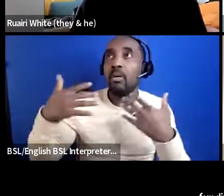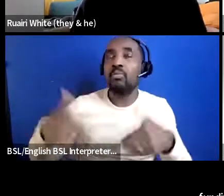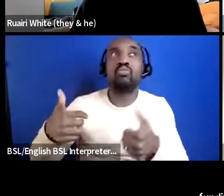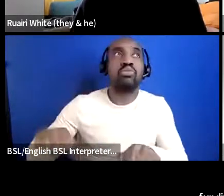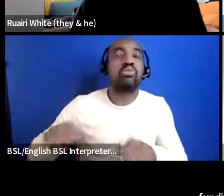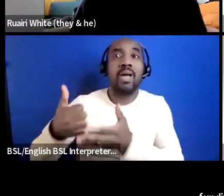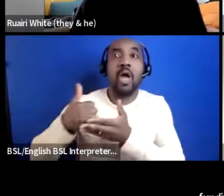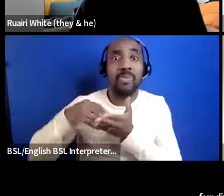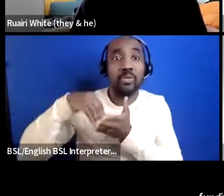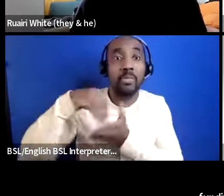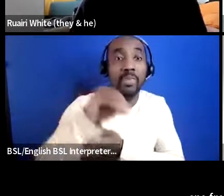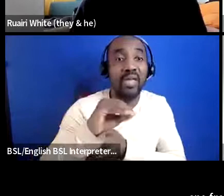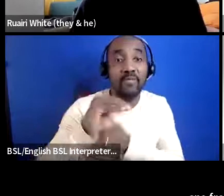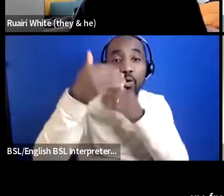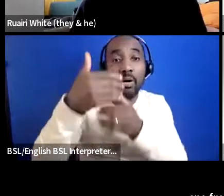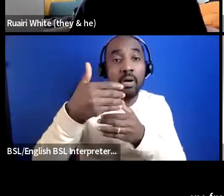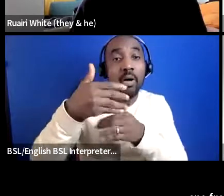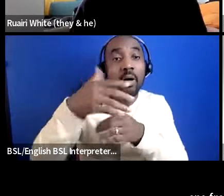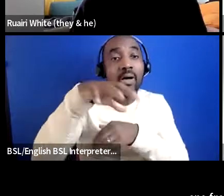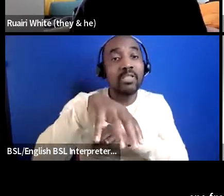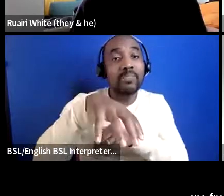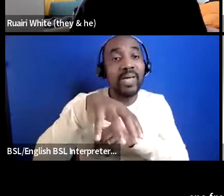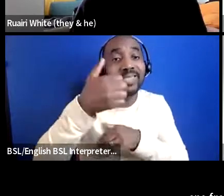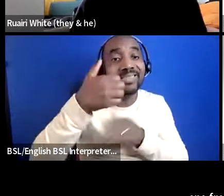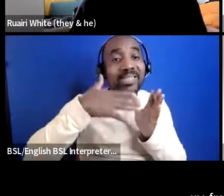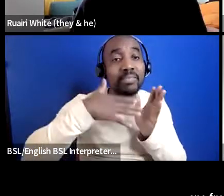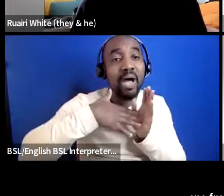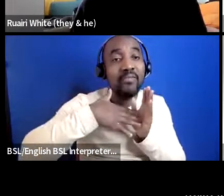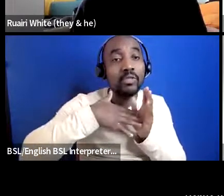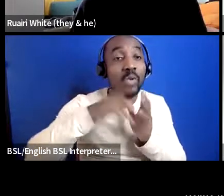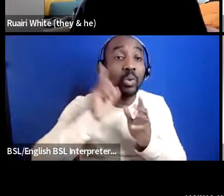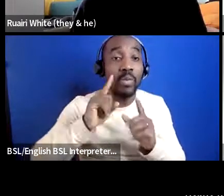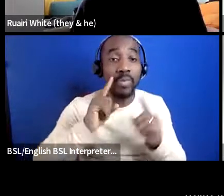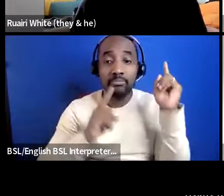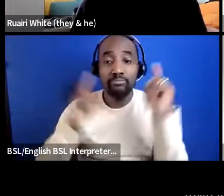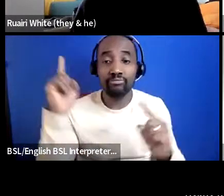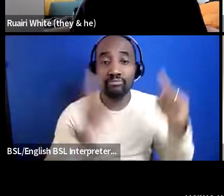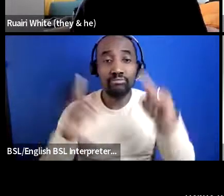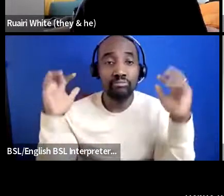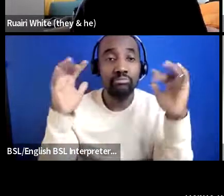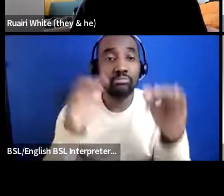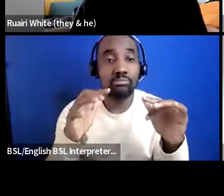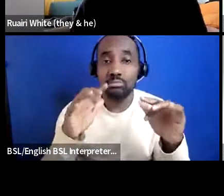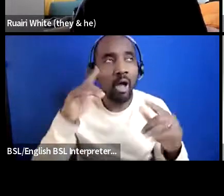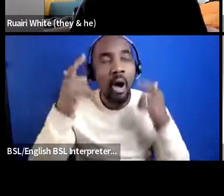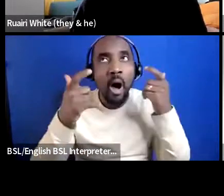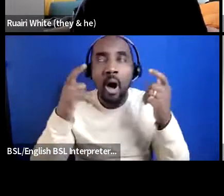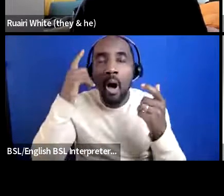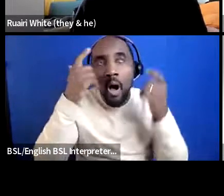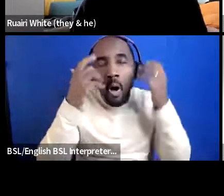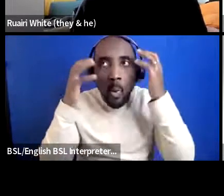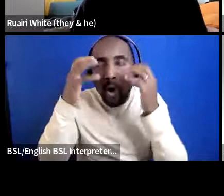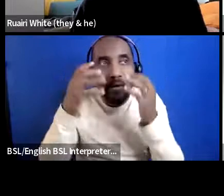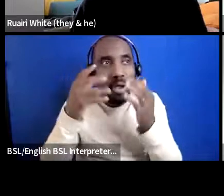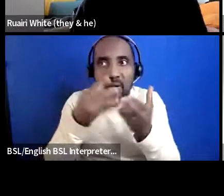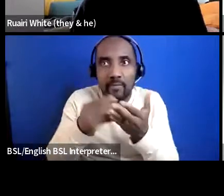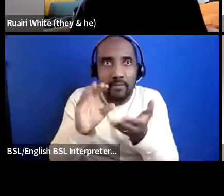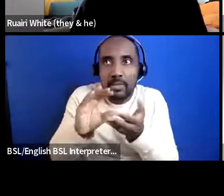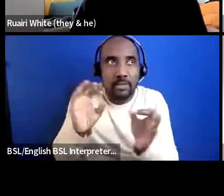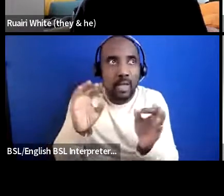where these women will be meeting every month for the next six months we don't have to think about the funding and that's creating that space safe space for these women